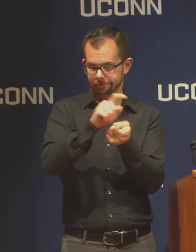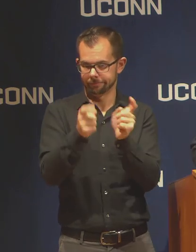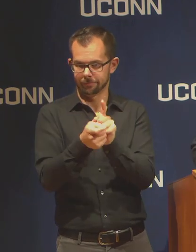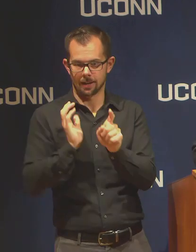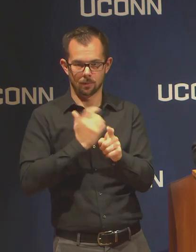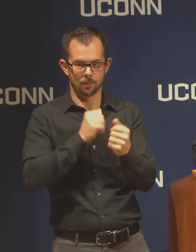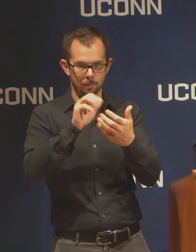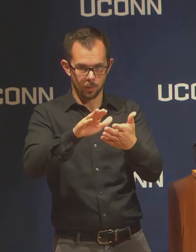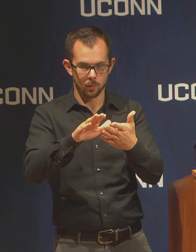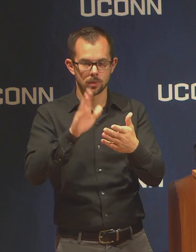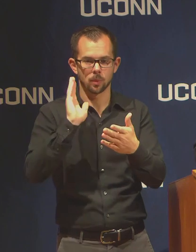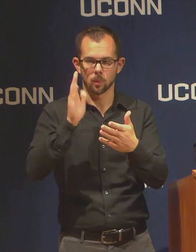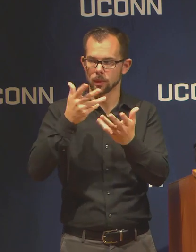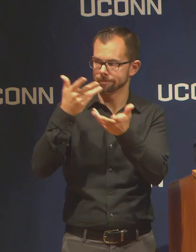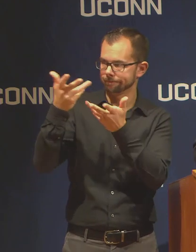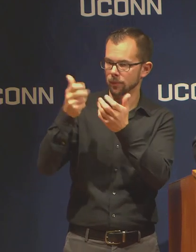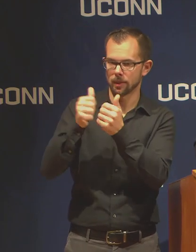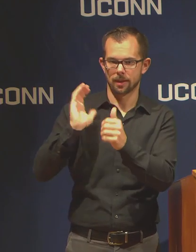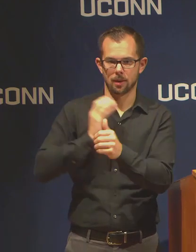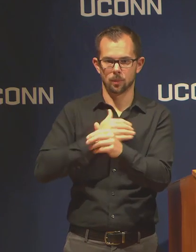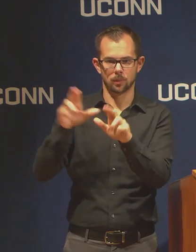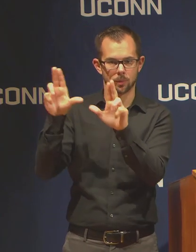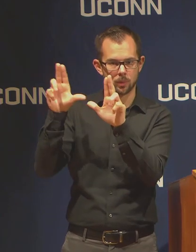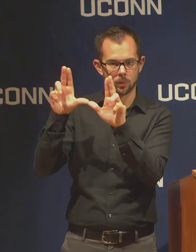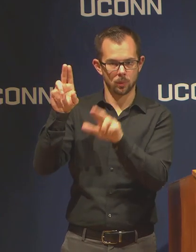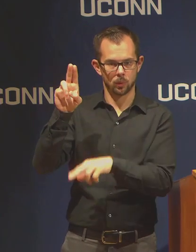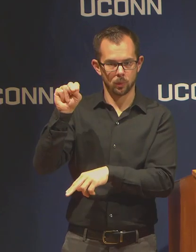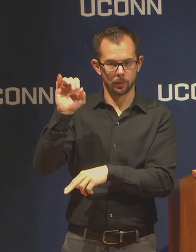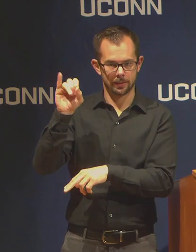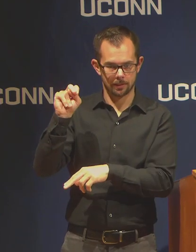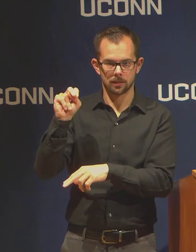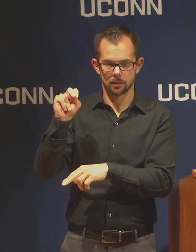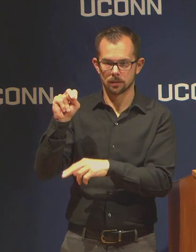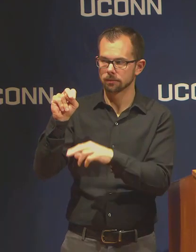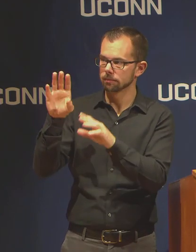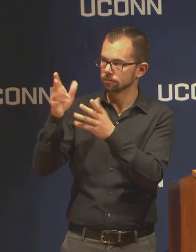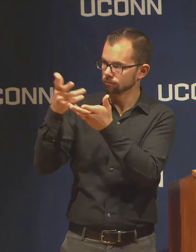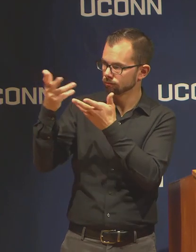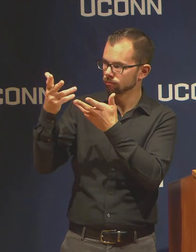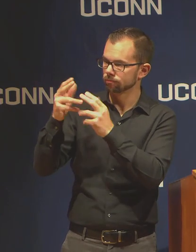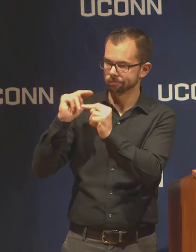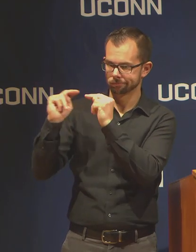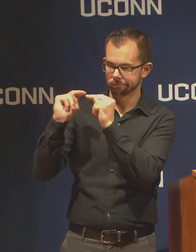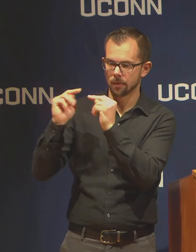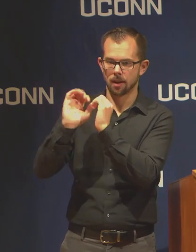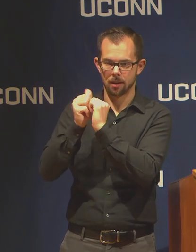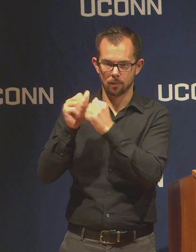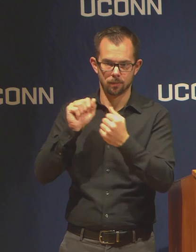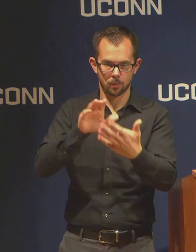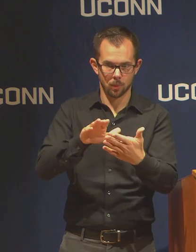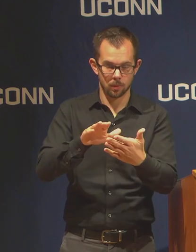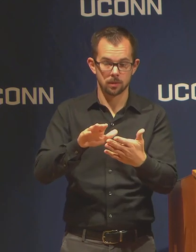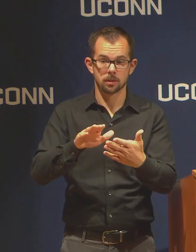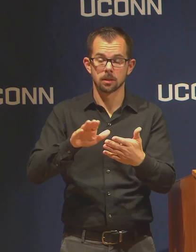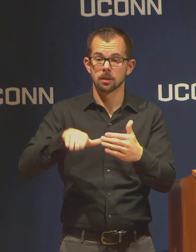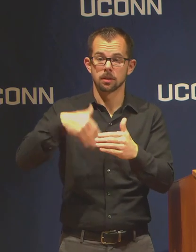of our union colleagues. And the approach that we're moving toward is to take those